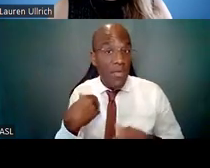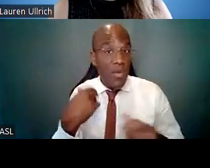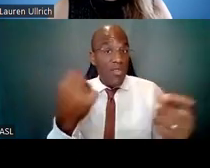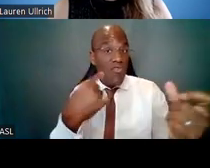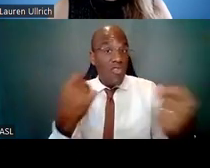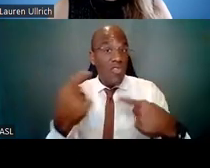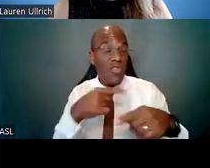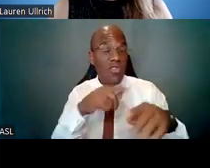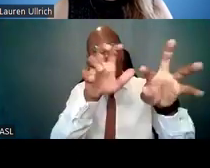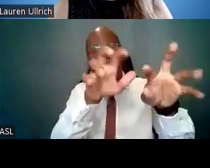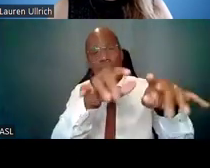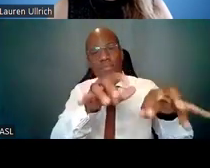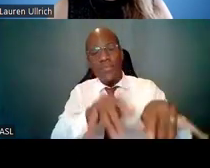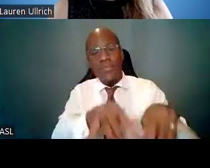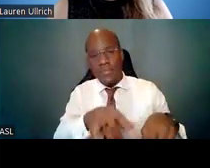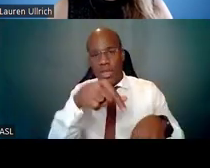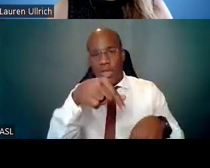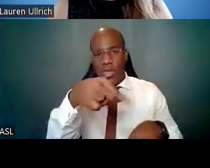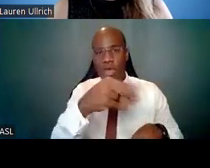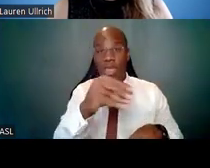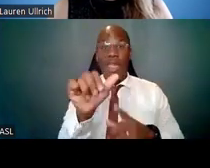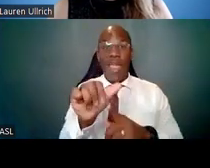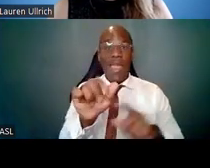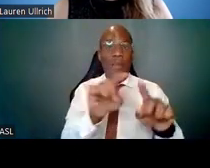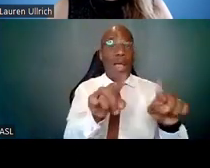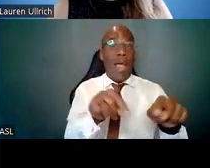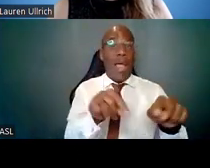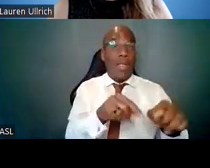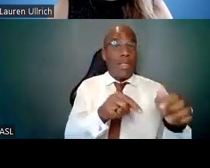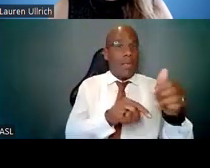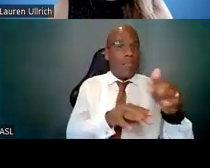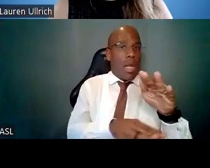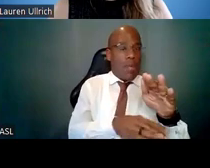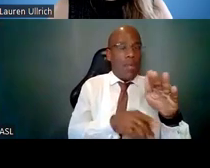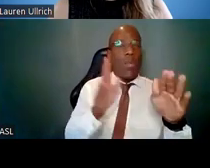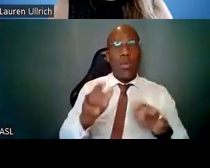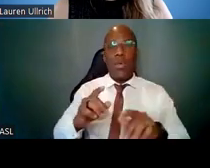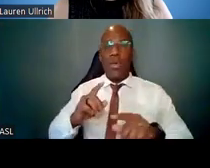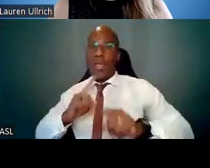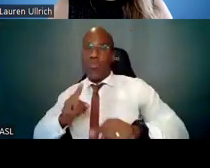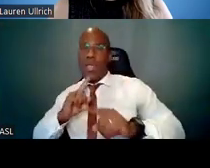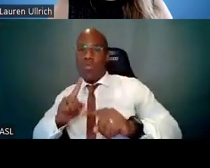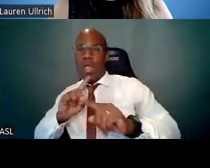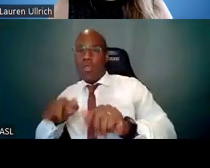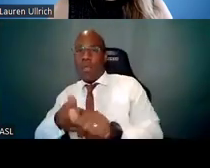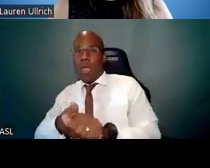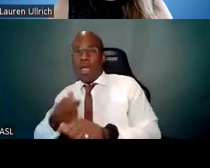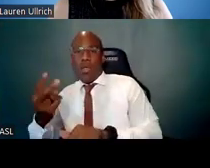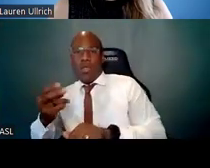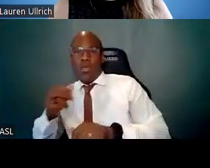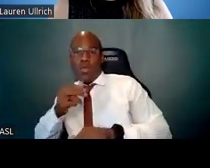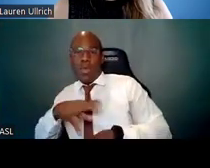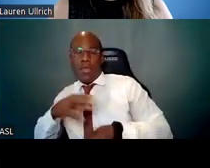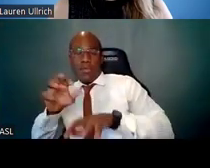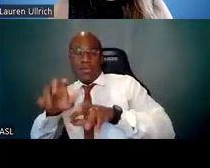and we will have them answered behind the scenes, to the extent that we have time to do so. After Lauren concludes,